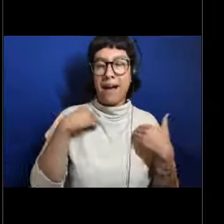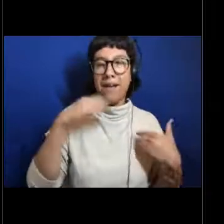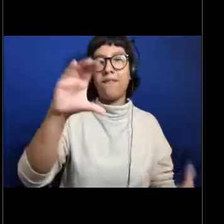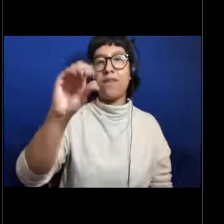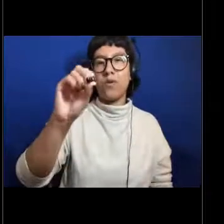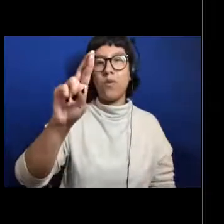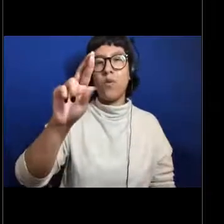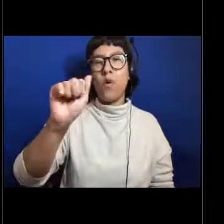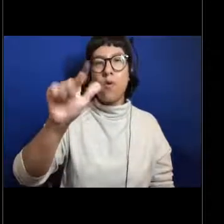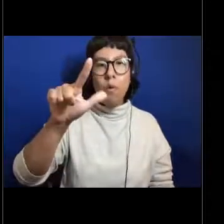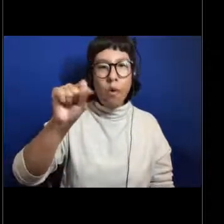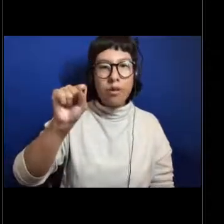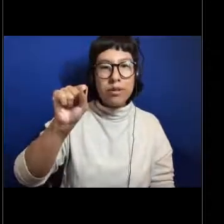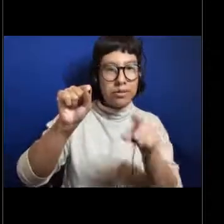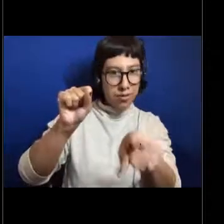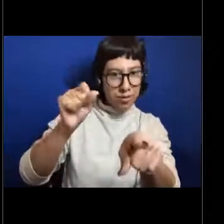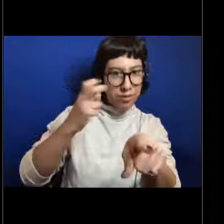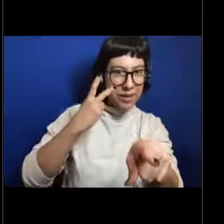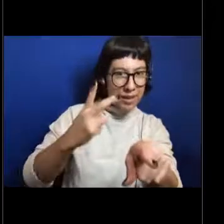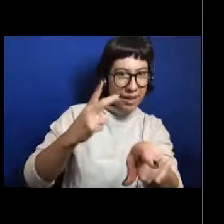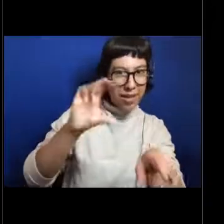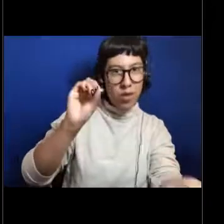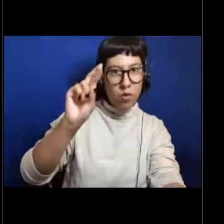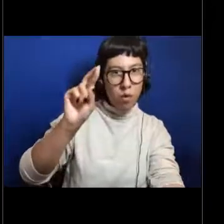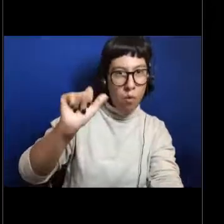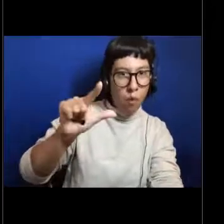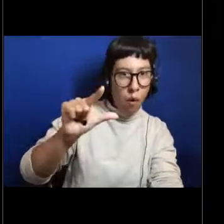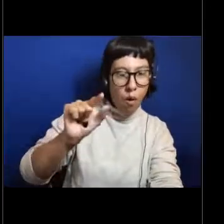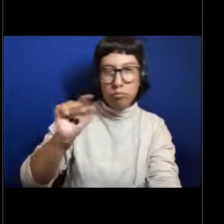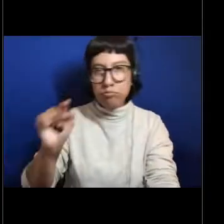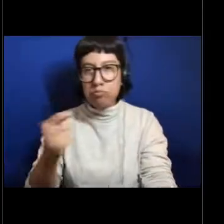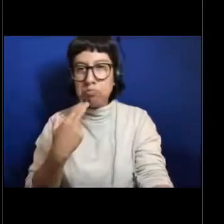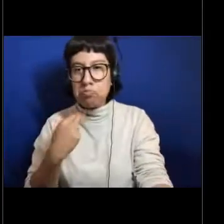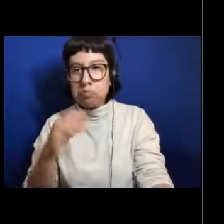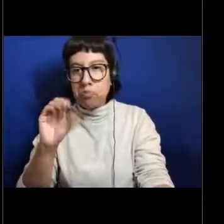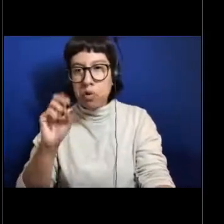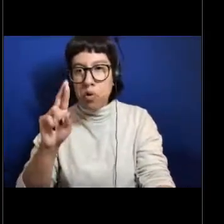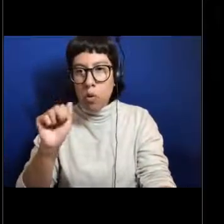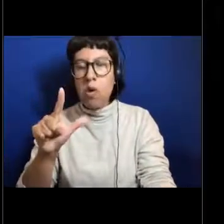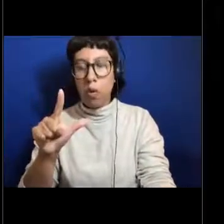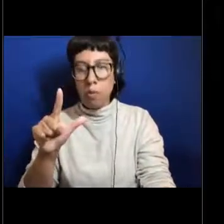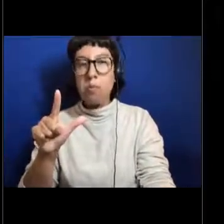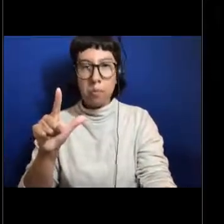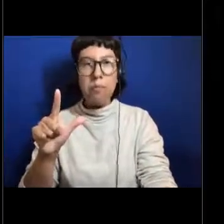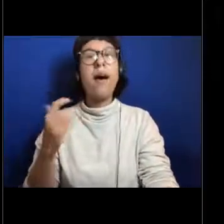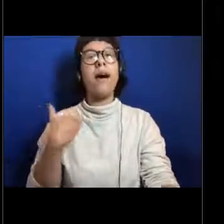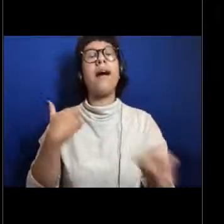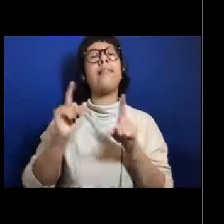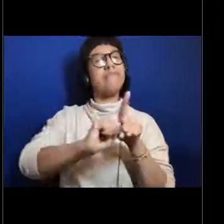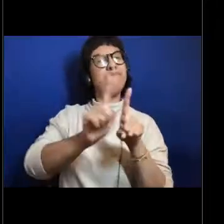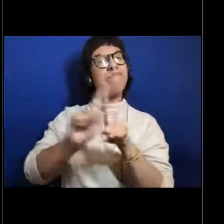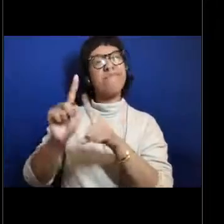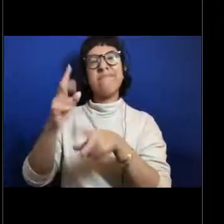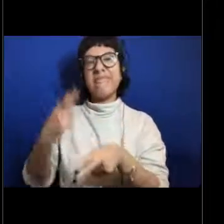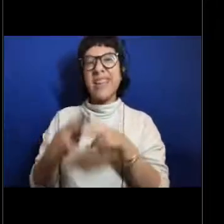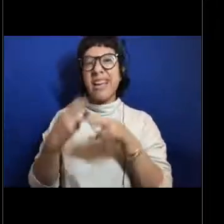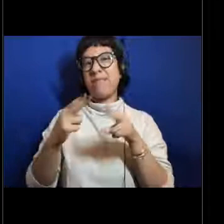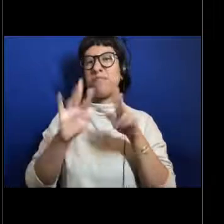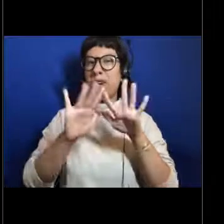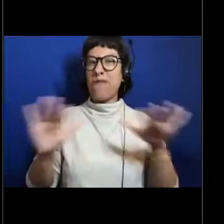So like this one's a coral and this one's a coral and that little guy too but they all have individual names. This is a very diverse community, very dense,